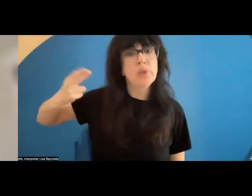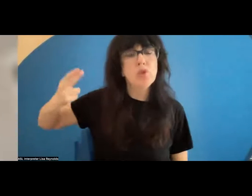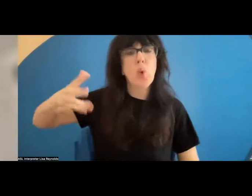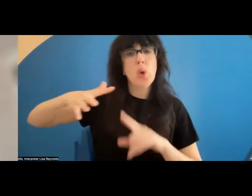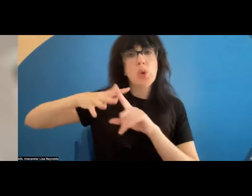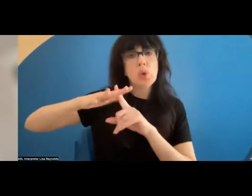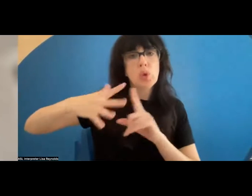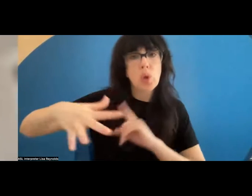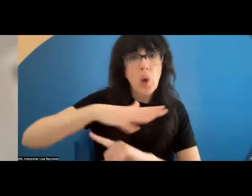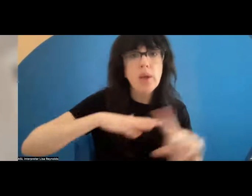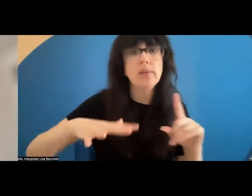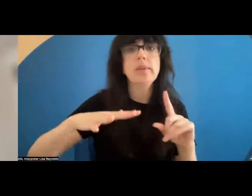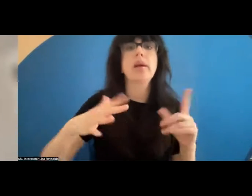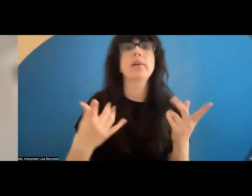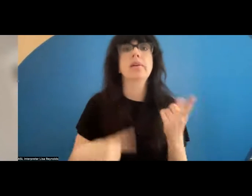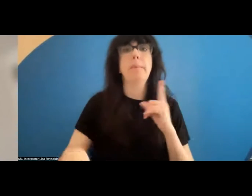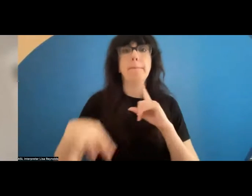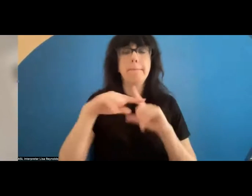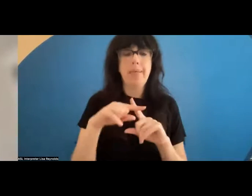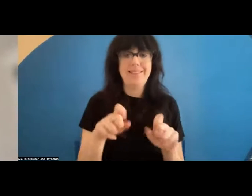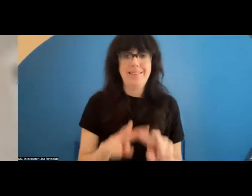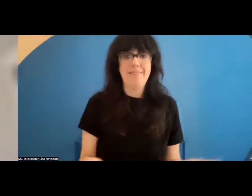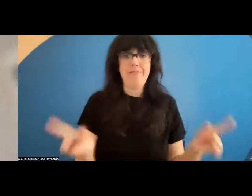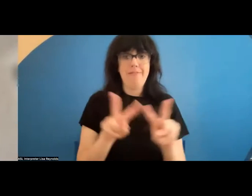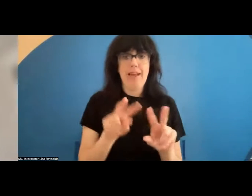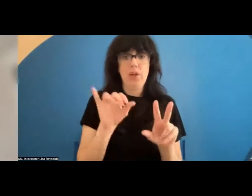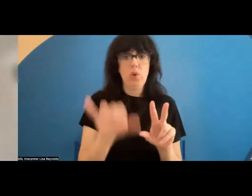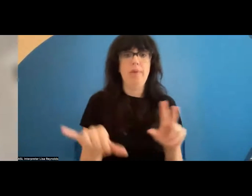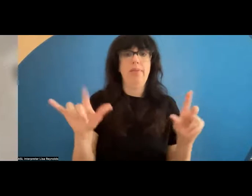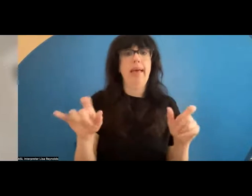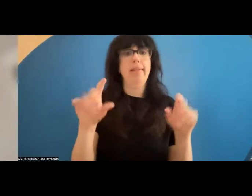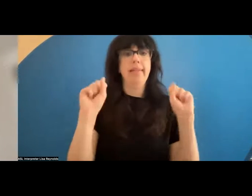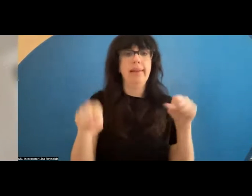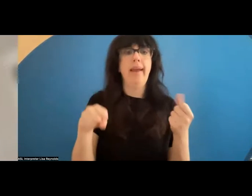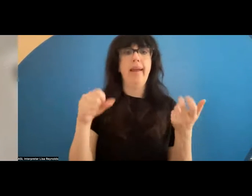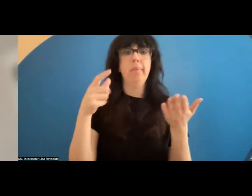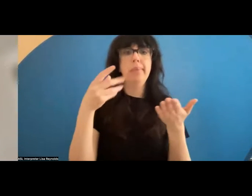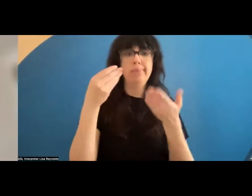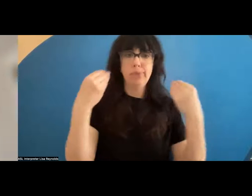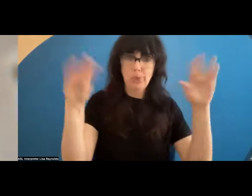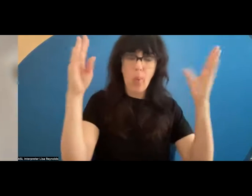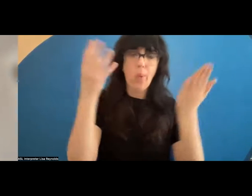he sfem rar in larger context, as well as the ephemer